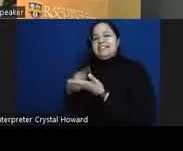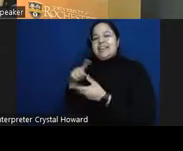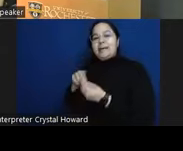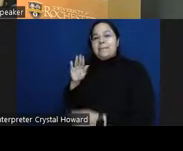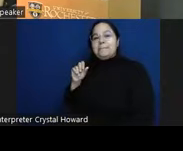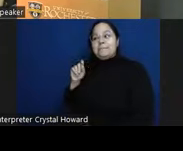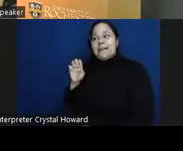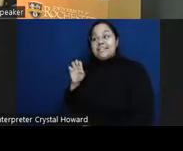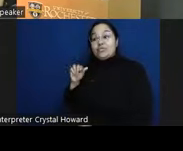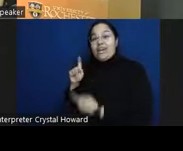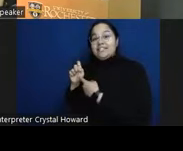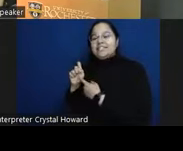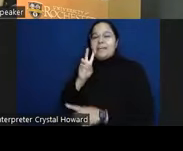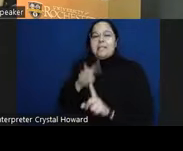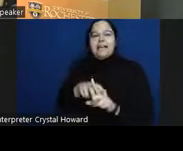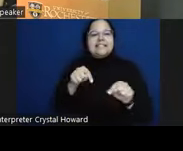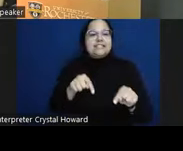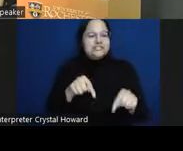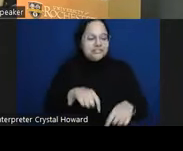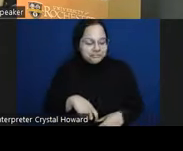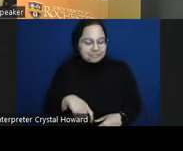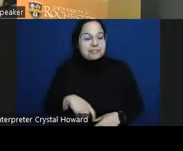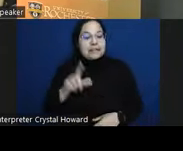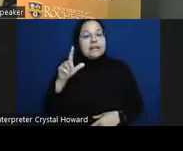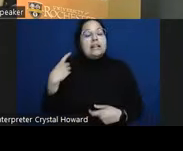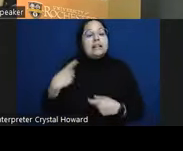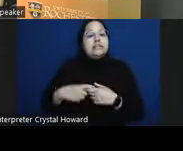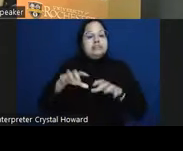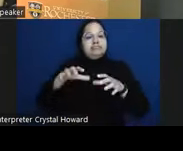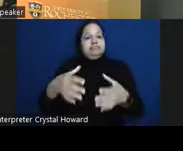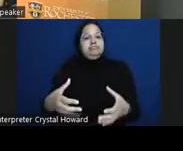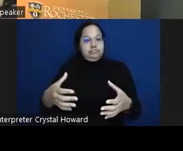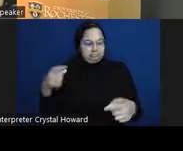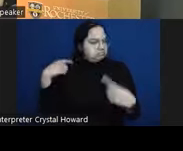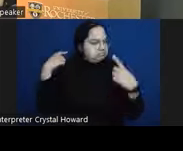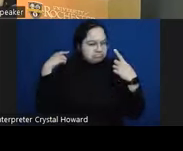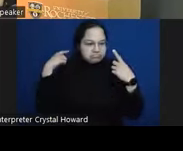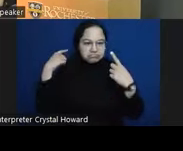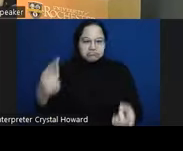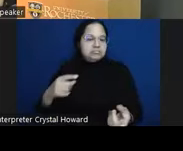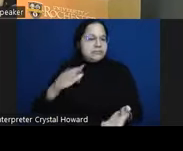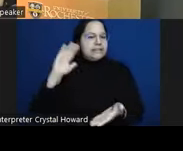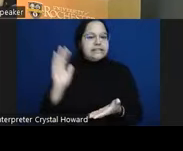uh Latino uh populations have been historically at decreased risk for suicide so these are um suicide